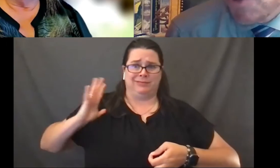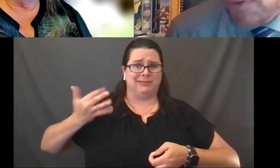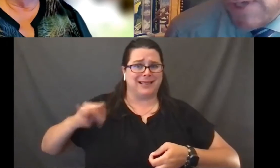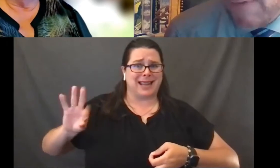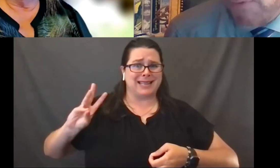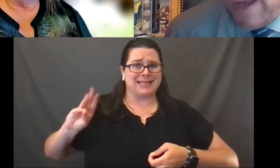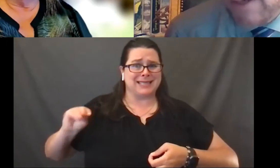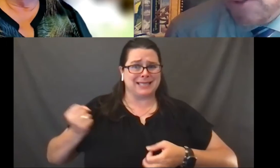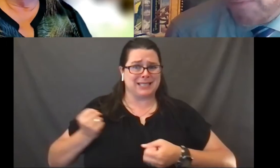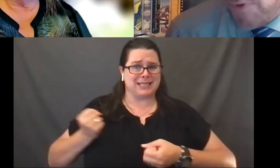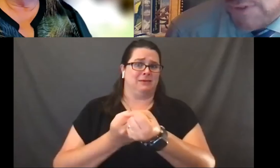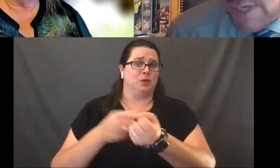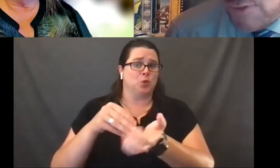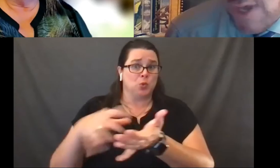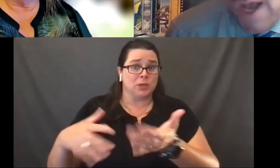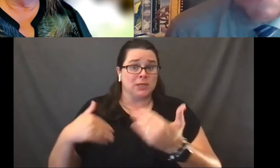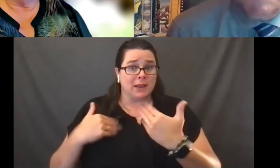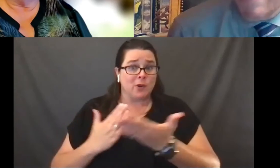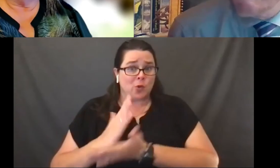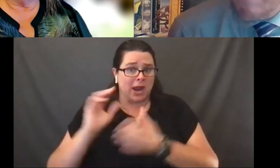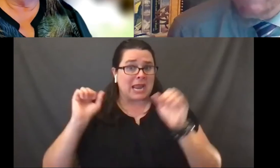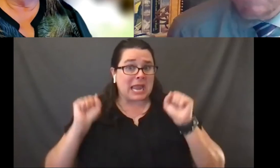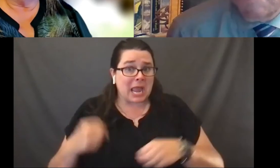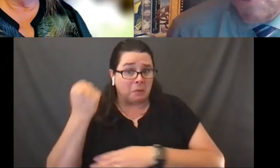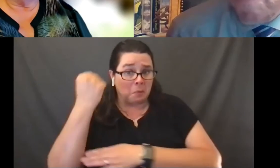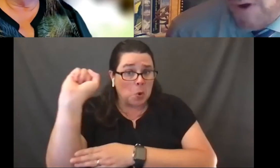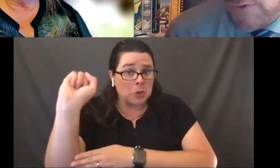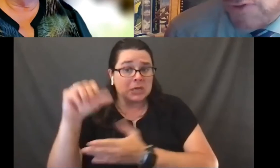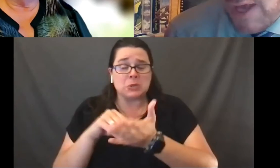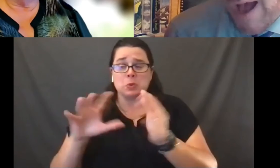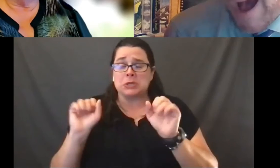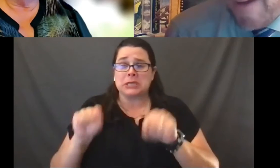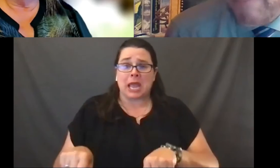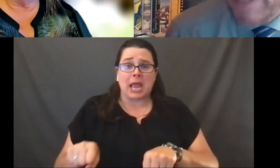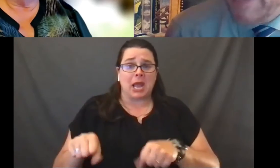students have a right to protest, student have a right to post,